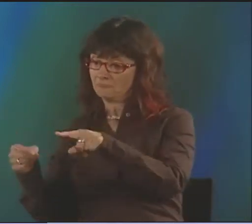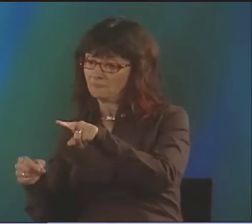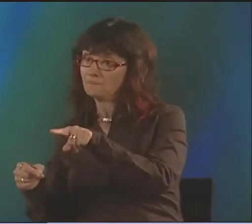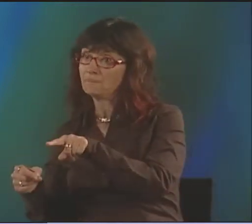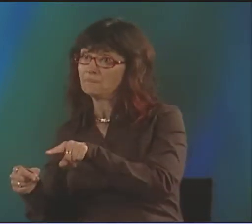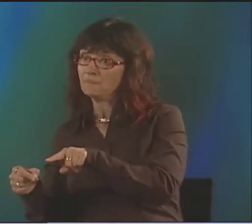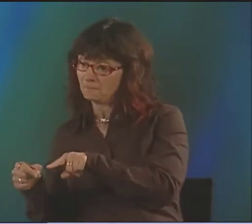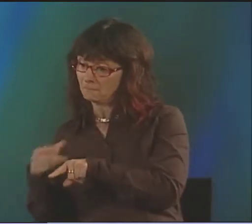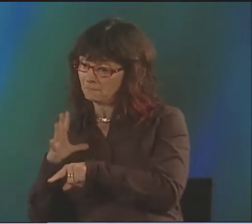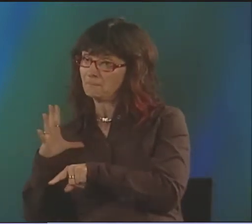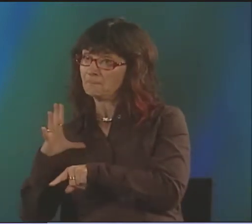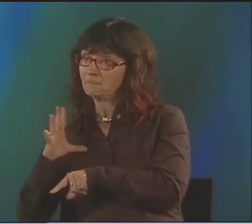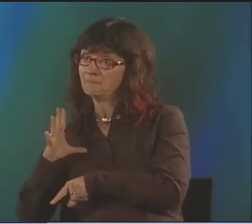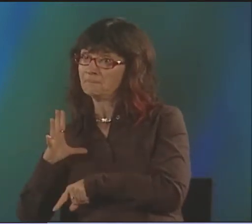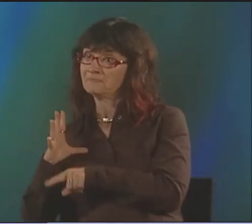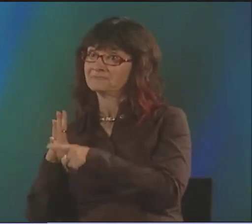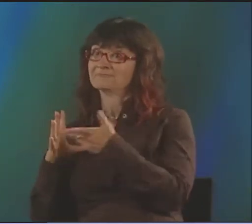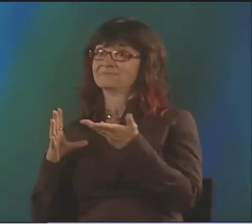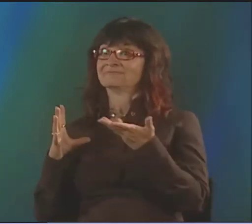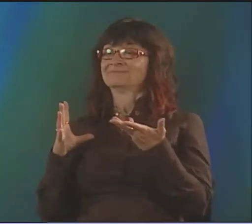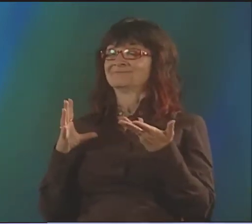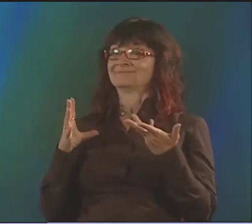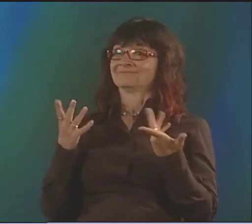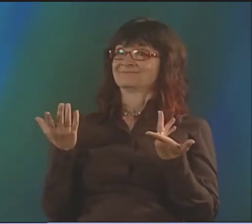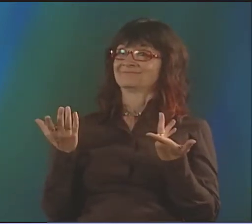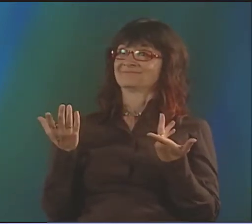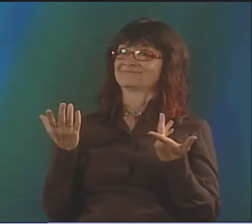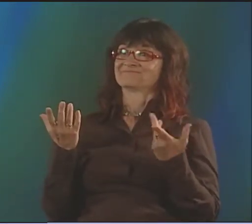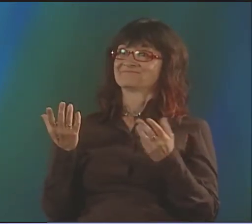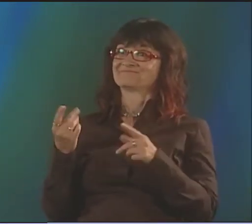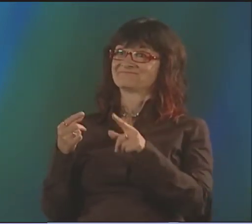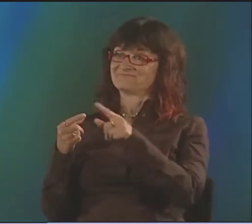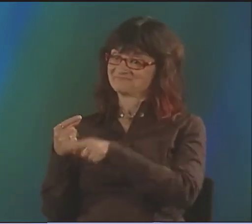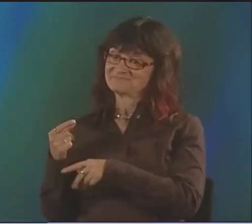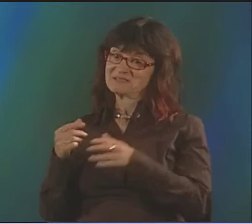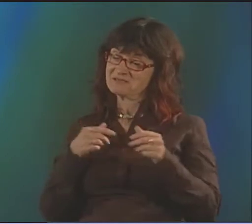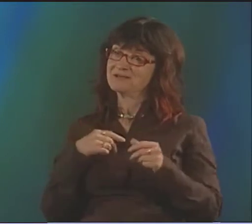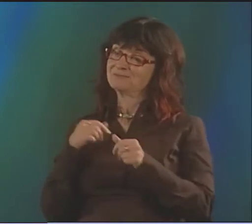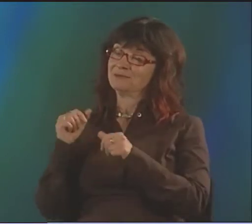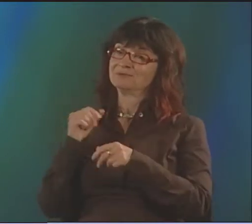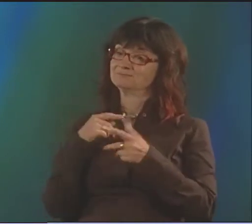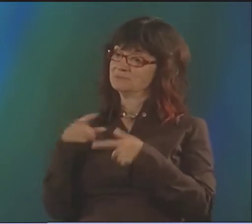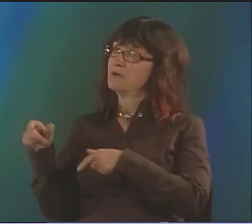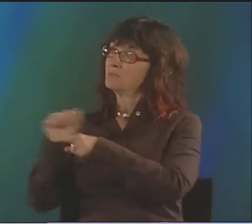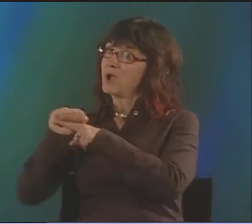I JUST LEFT THAT PART UP TO HER TO COME UP WITH THE WORDS. I WOULD CREATE IT. SHE'D SHOW ME THE WORDS, I WOULD APPROVE THEM.